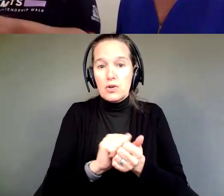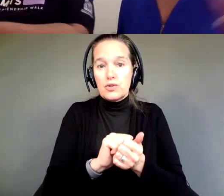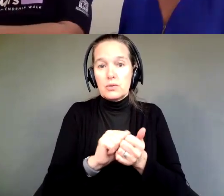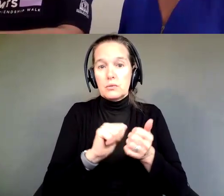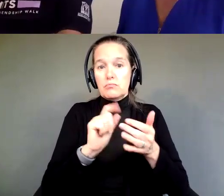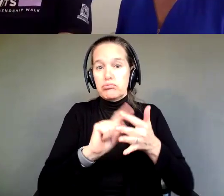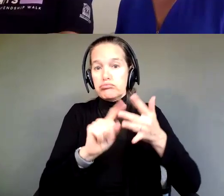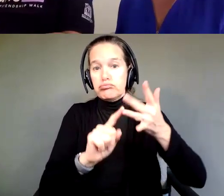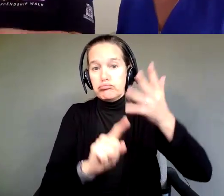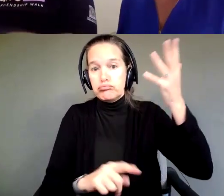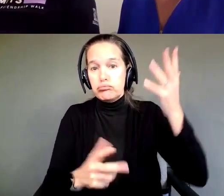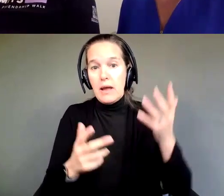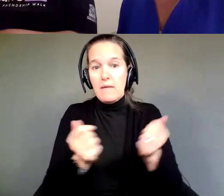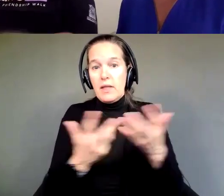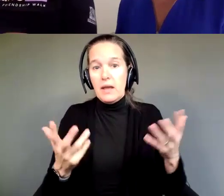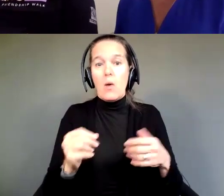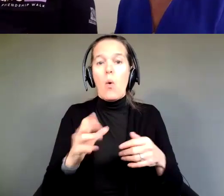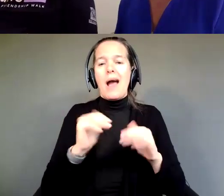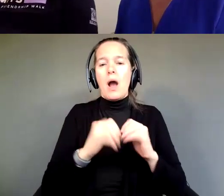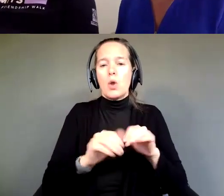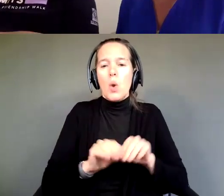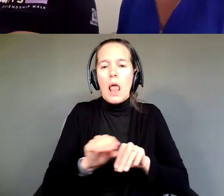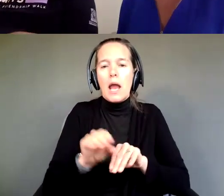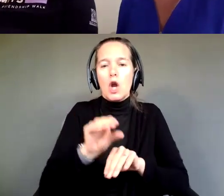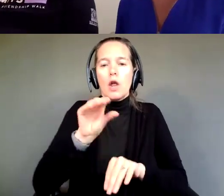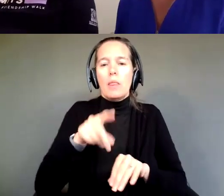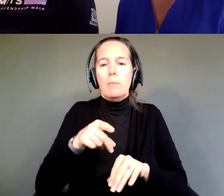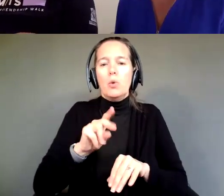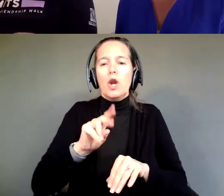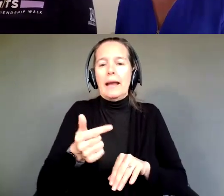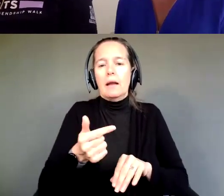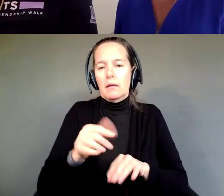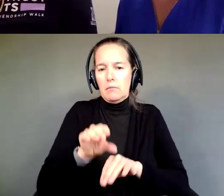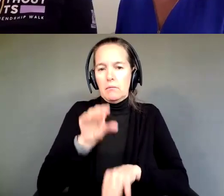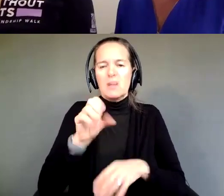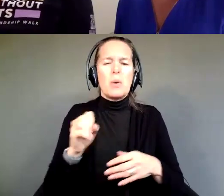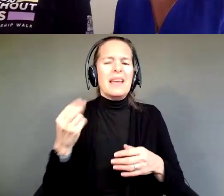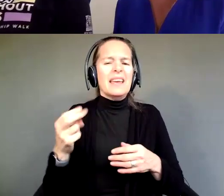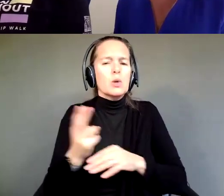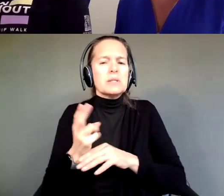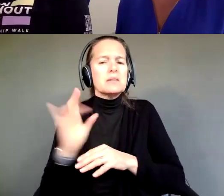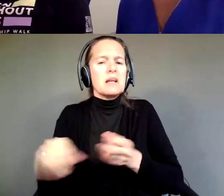Even at Small Cakes, he still uses visual supports from time to time. But we have a wonderful circle,